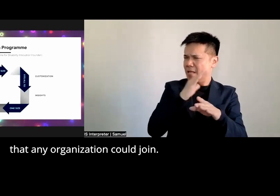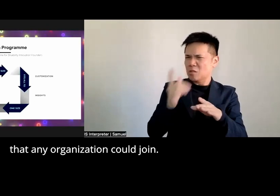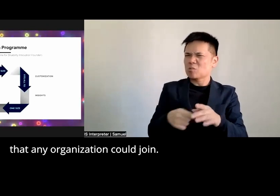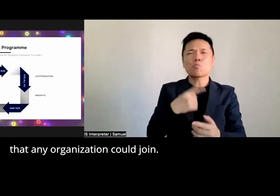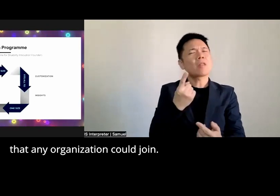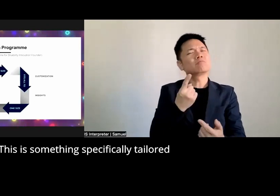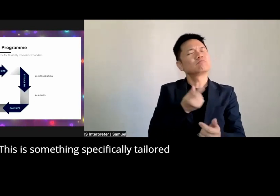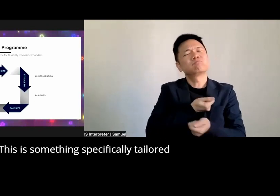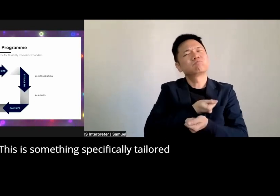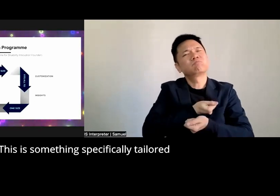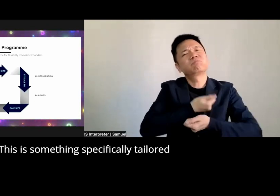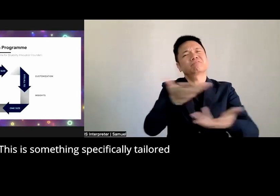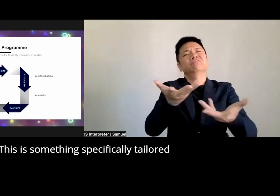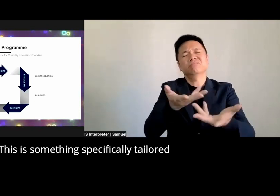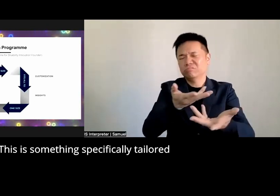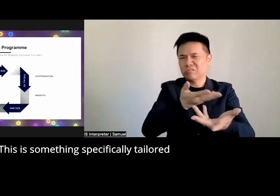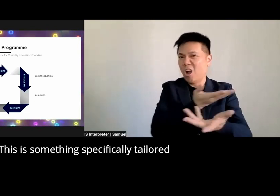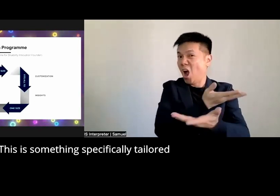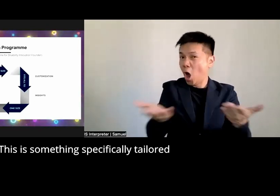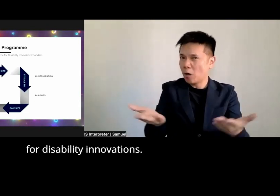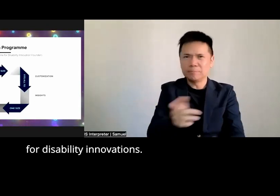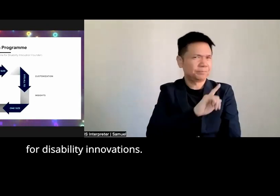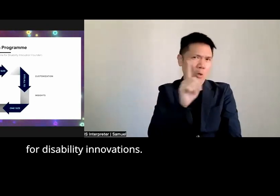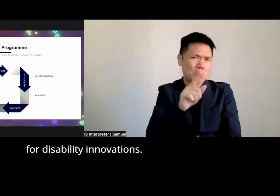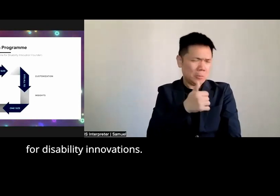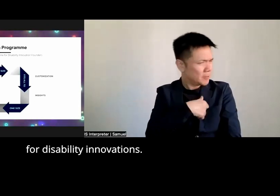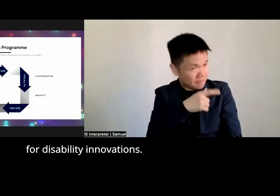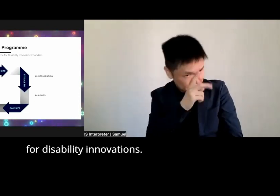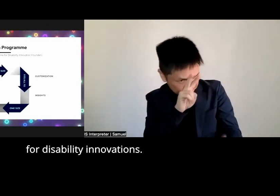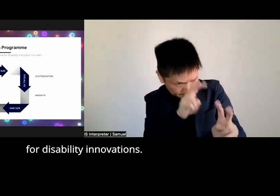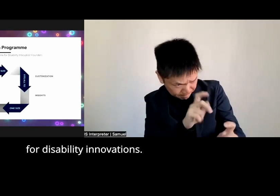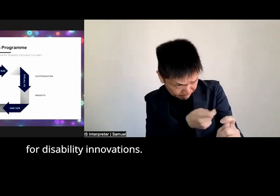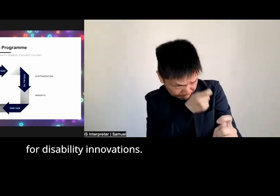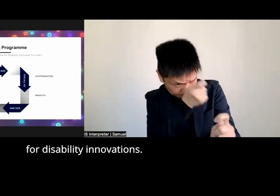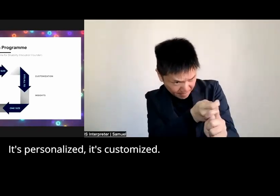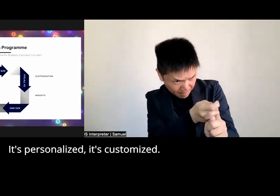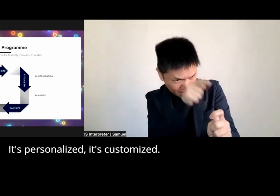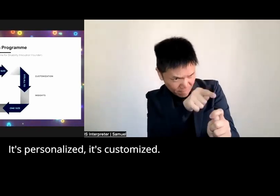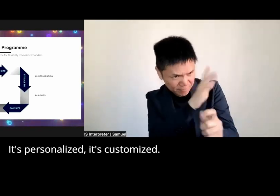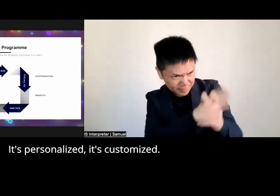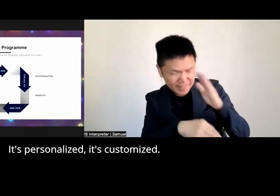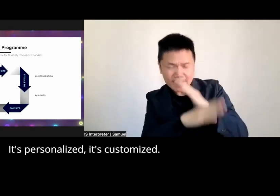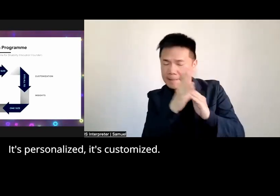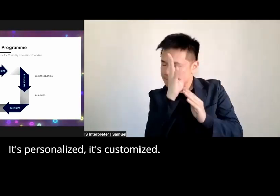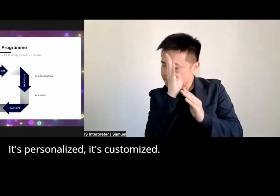join this is something specifically tailored for disability Innovations it's personalized it's